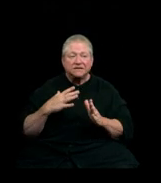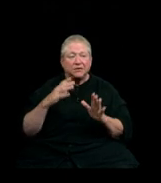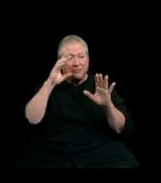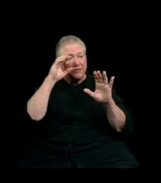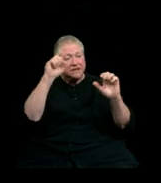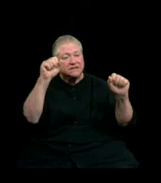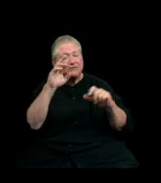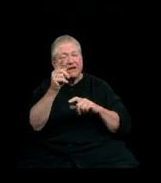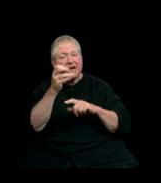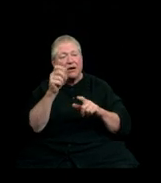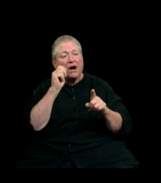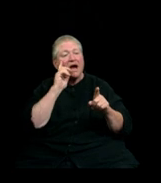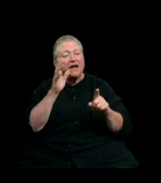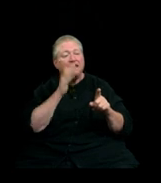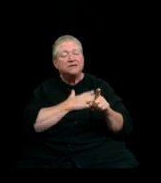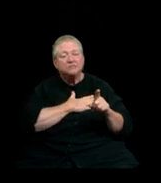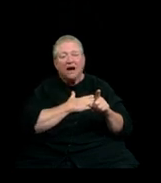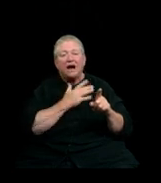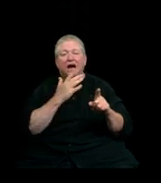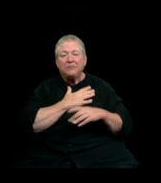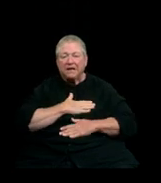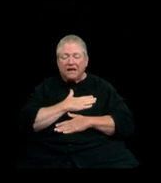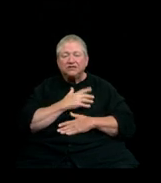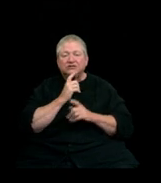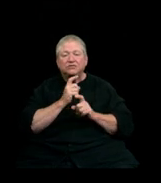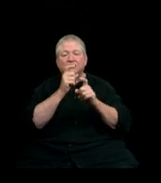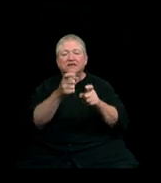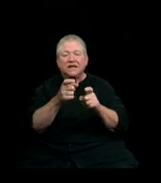and on behalf of the faculty of Western Washington University, I recommend that they be granted